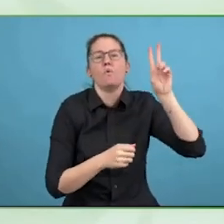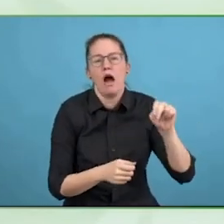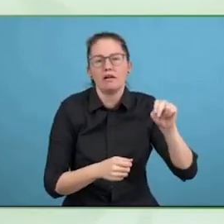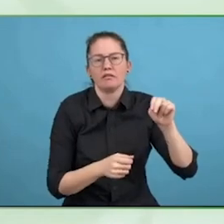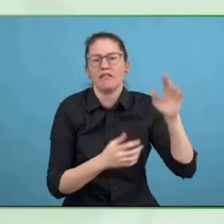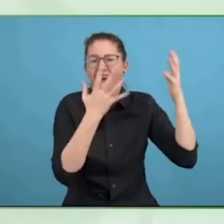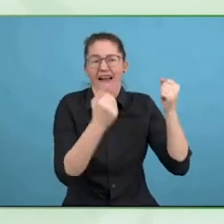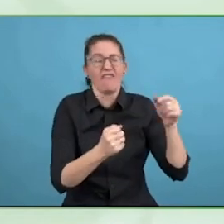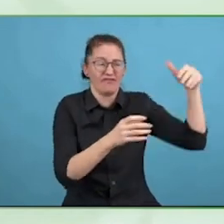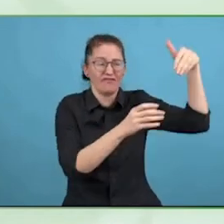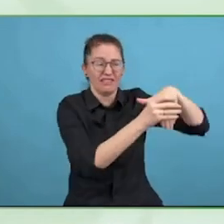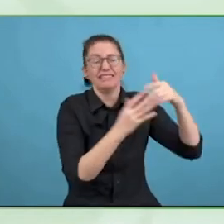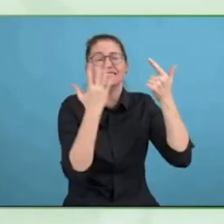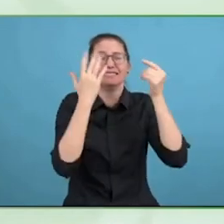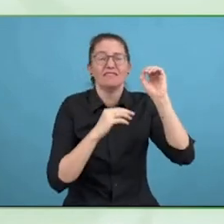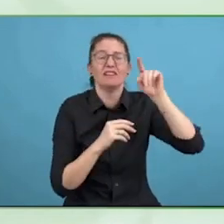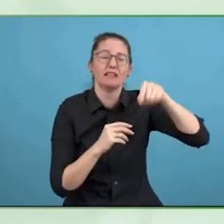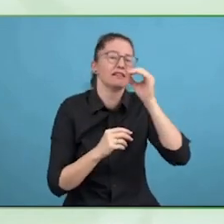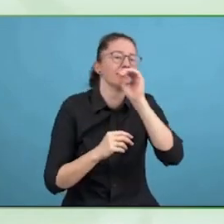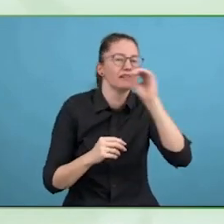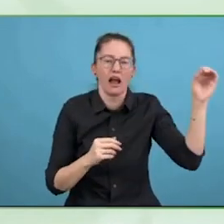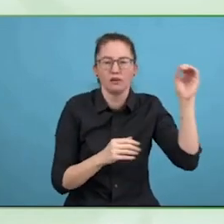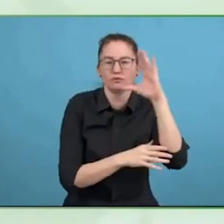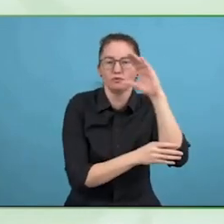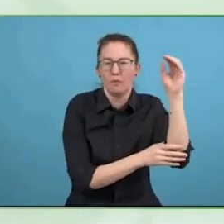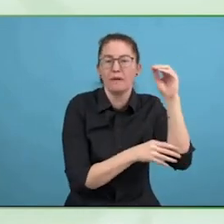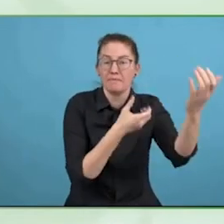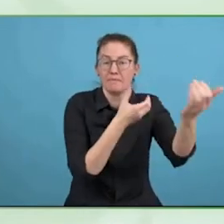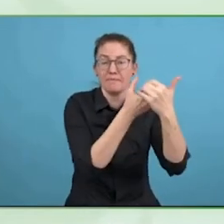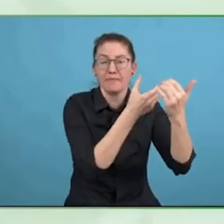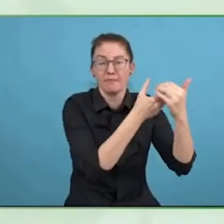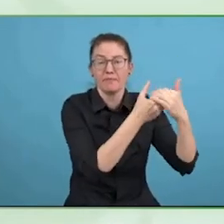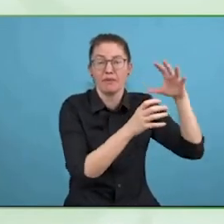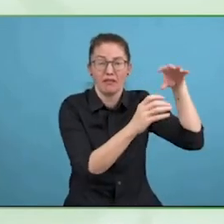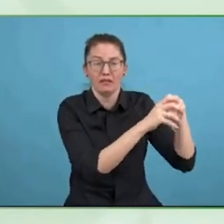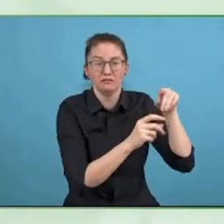from now, French so in the next few months, so of course we want to